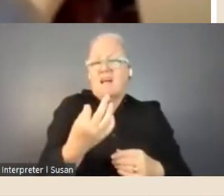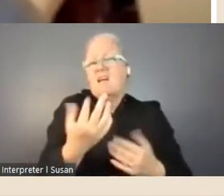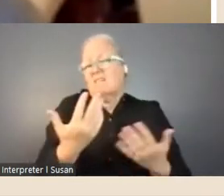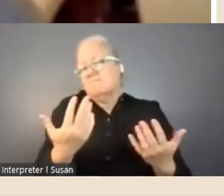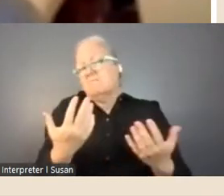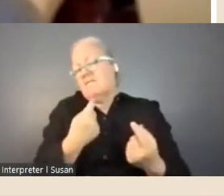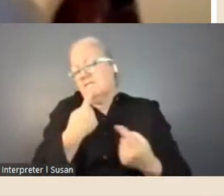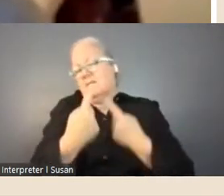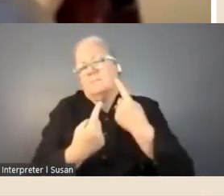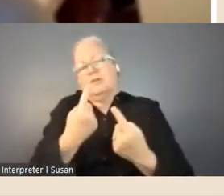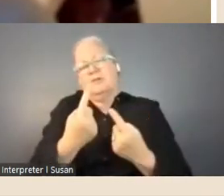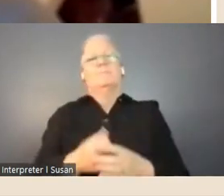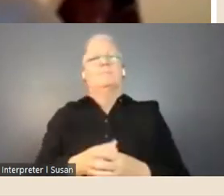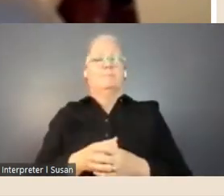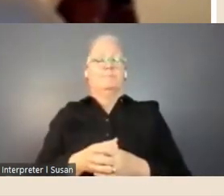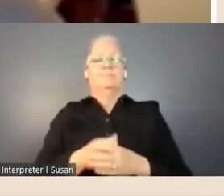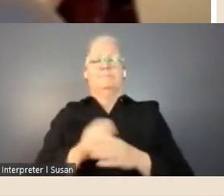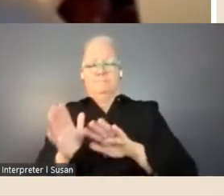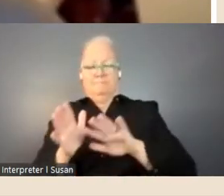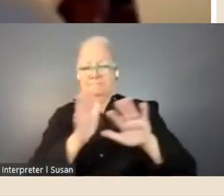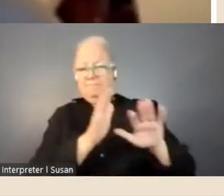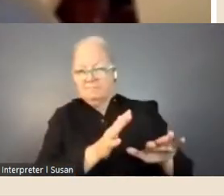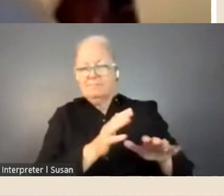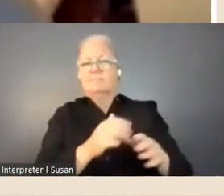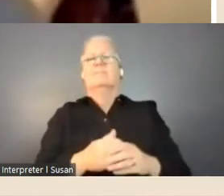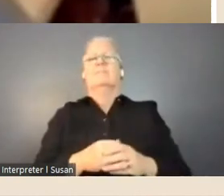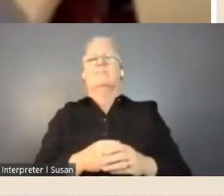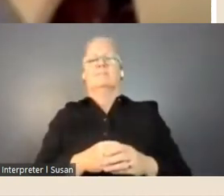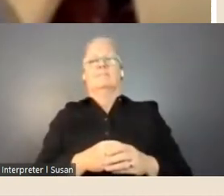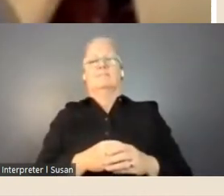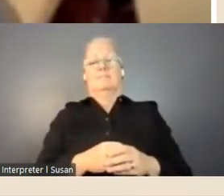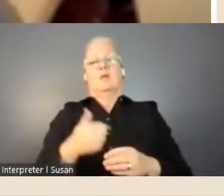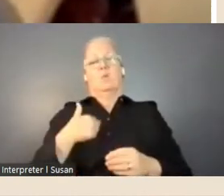So, we're now going to skip forward a couple of slides, so that I can talk a little bit about